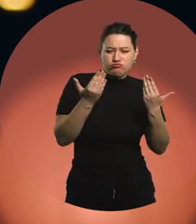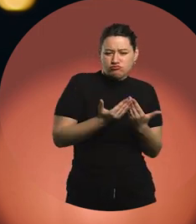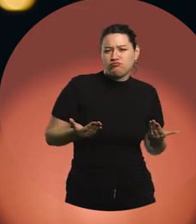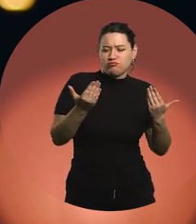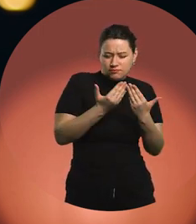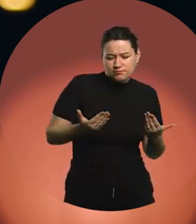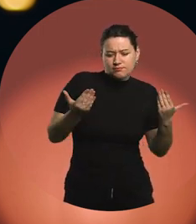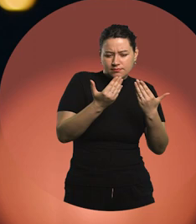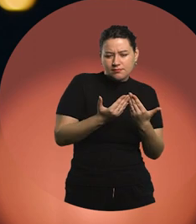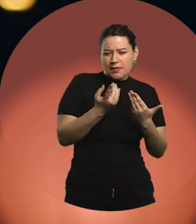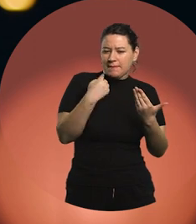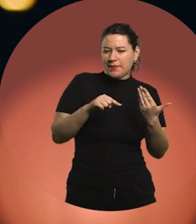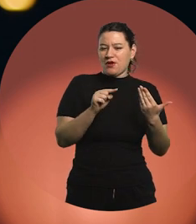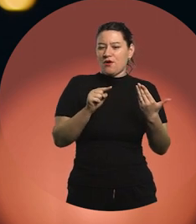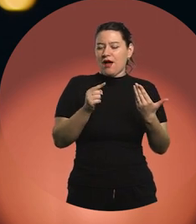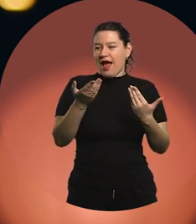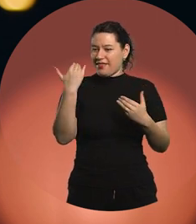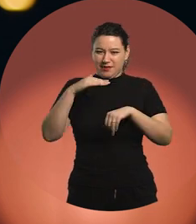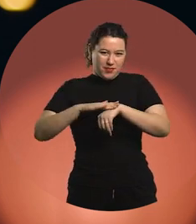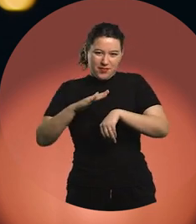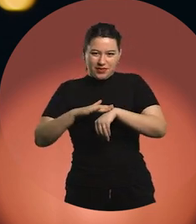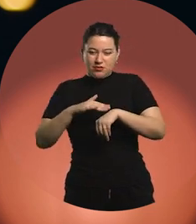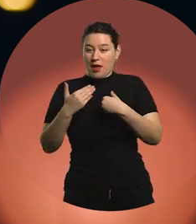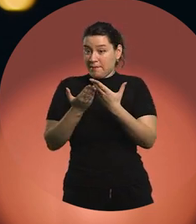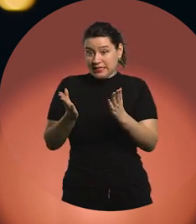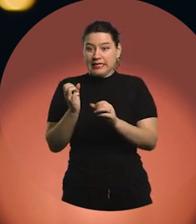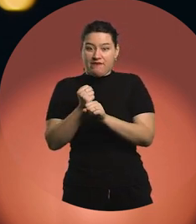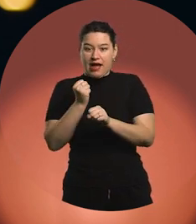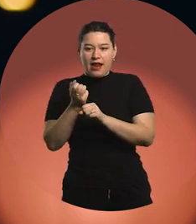when at some point I started doing radio and someone said: